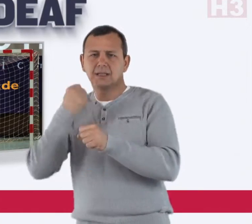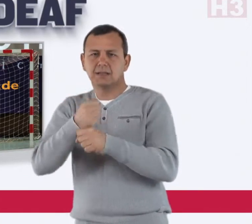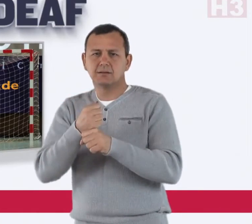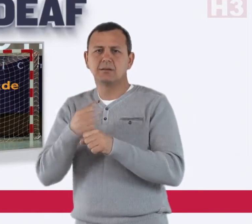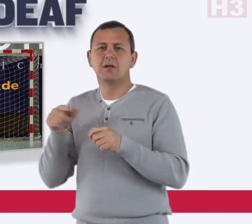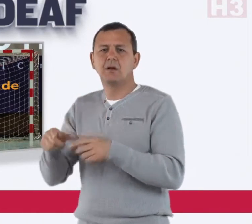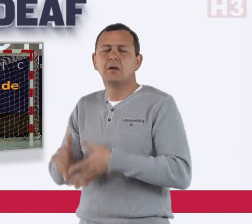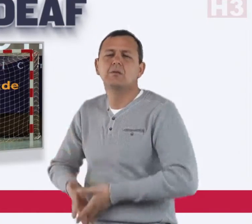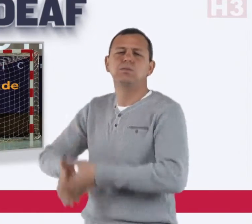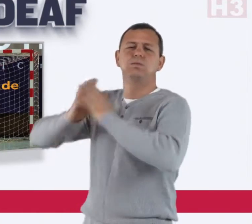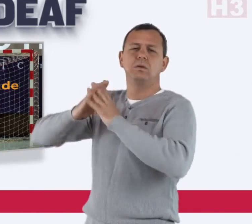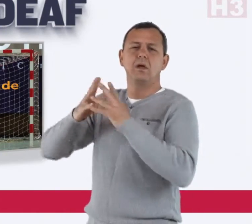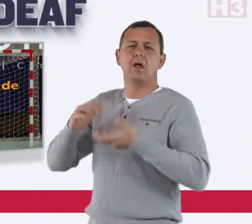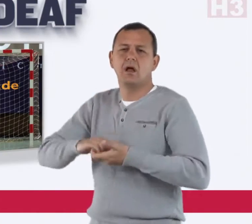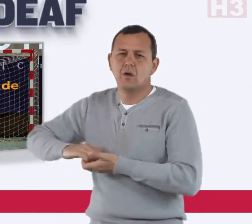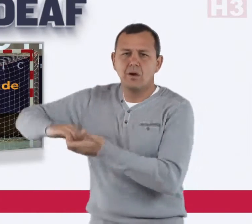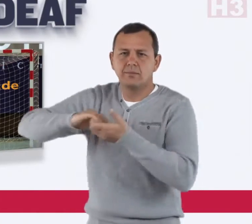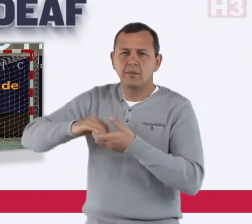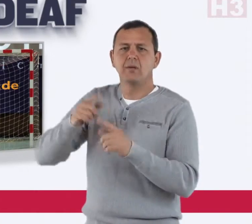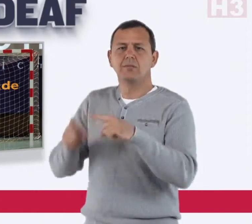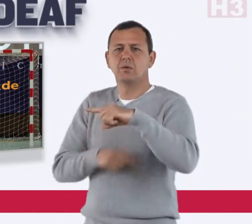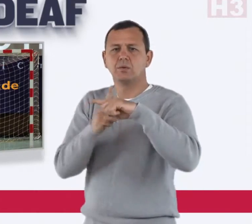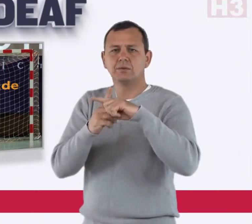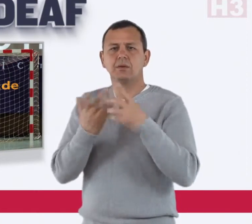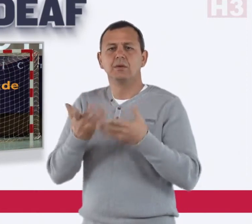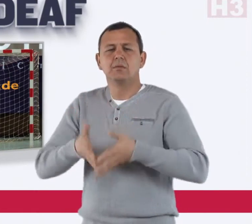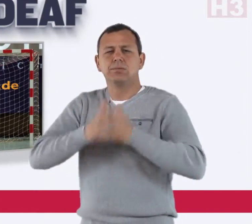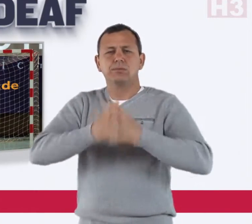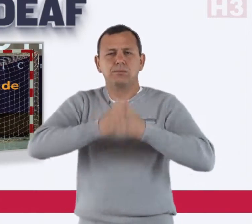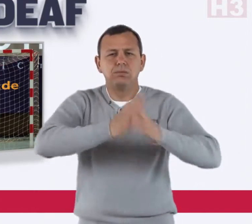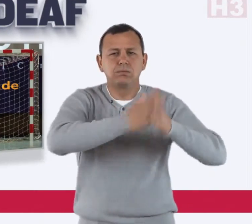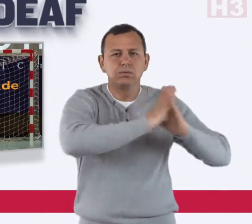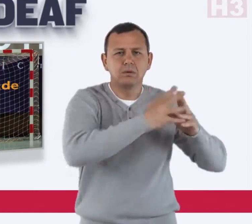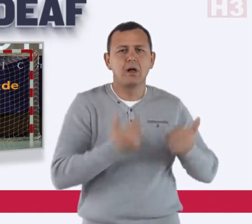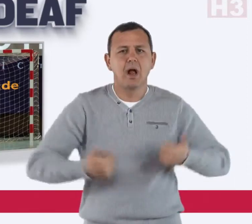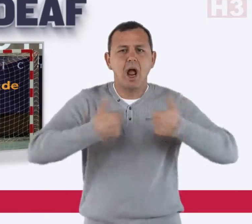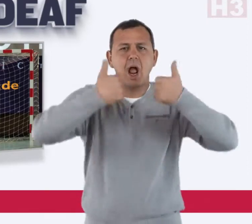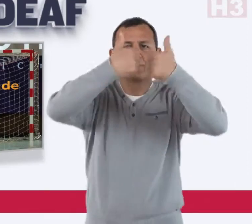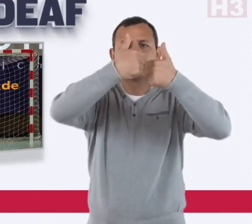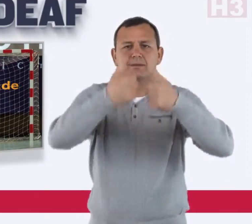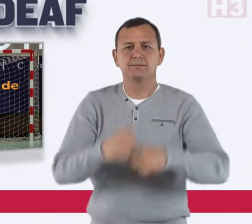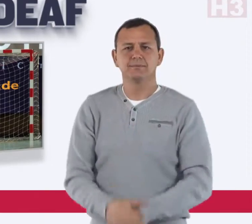years and formed clubs and regular competitions.